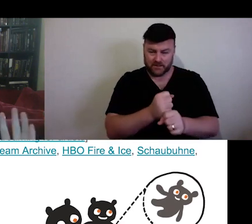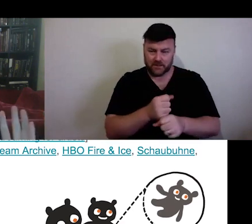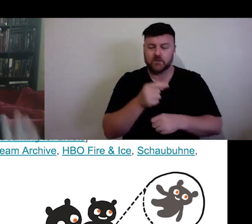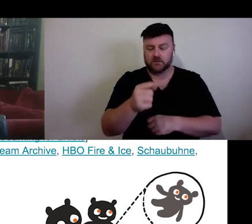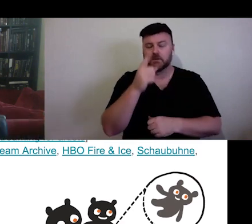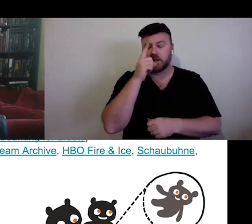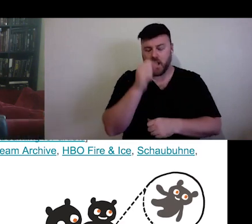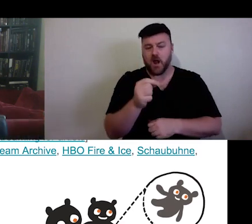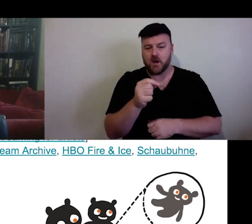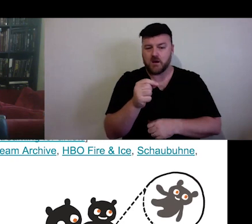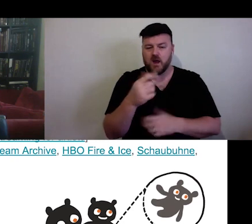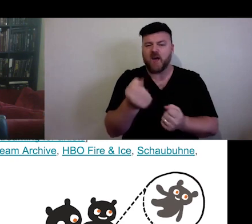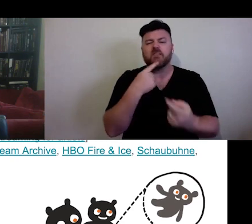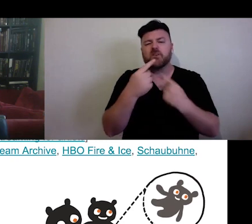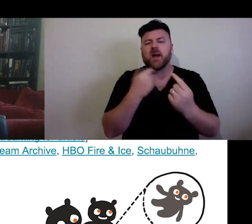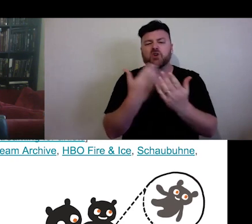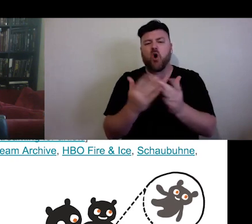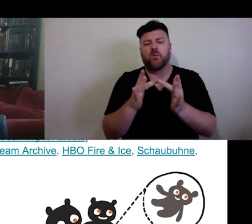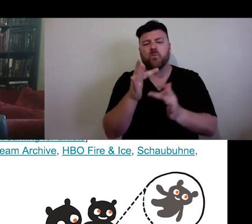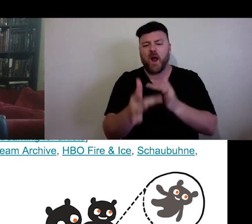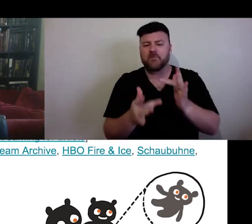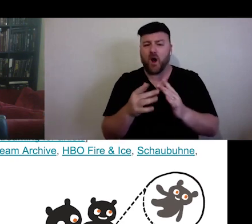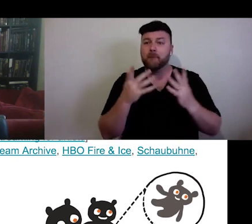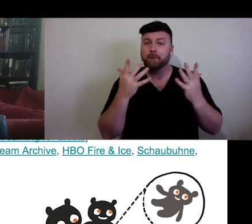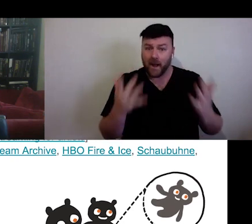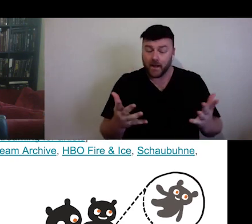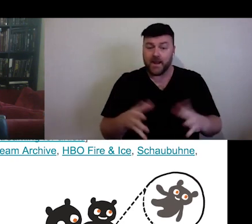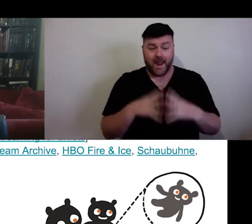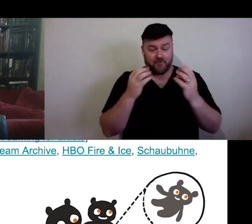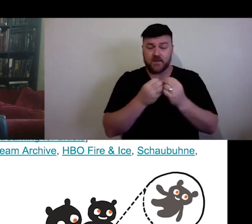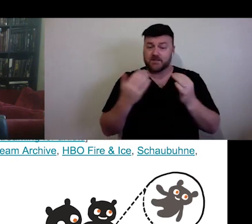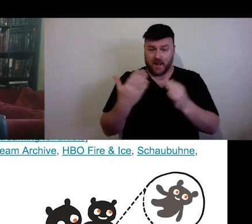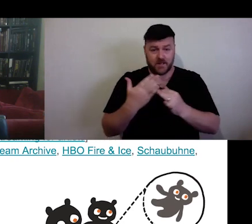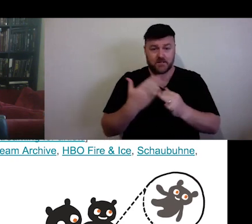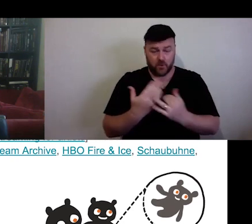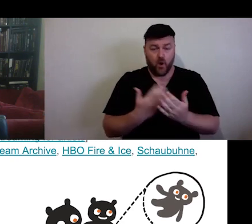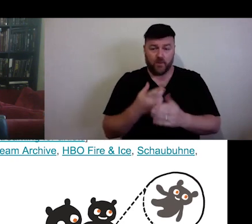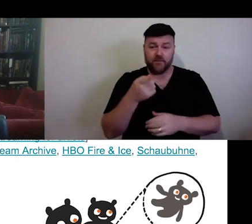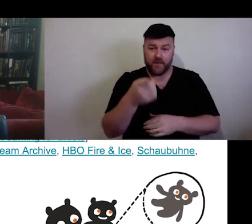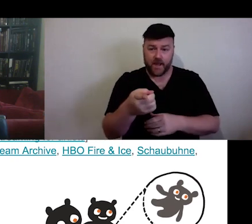accessible of a lot of video chat and streaming technologies that we have out there.